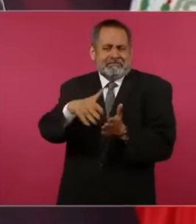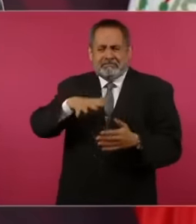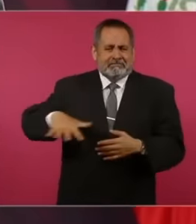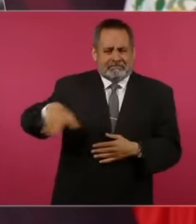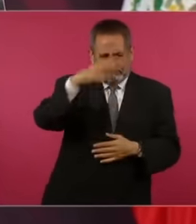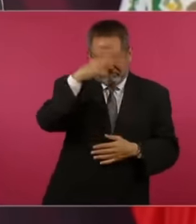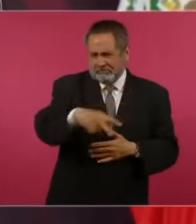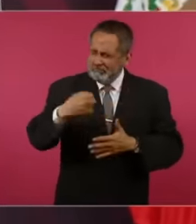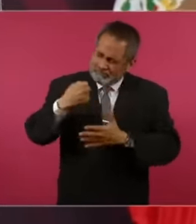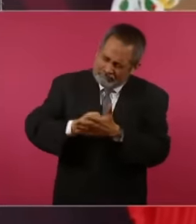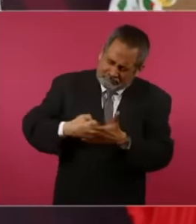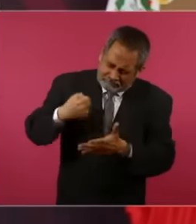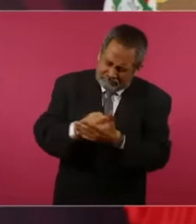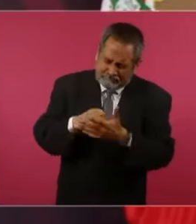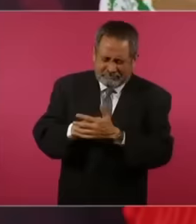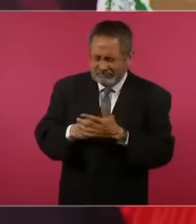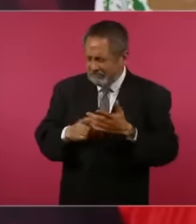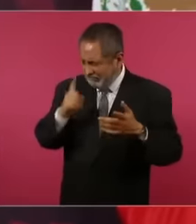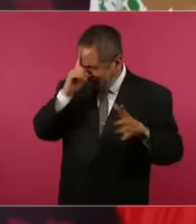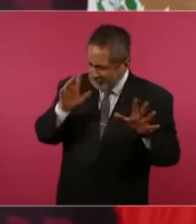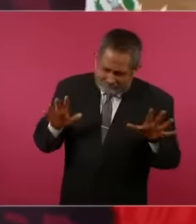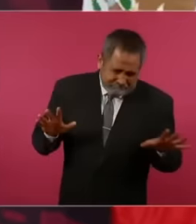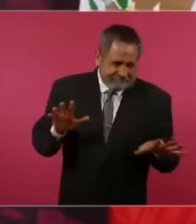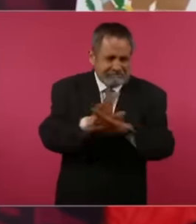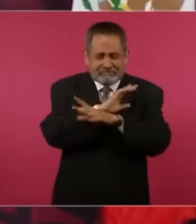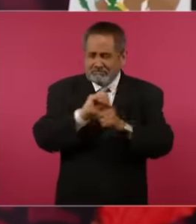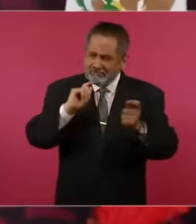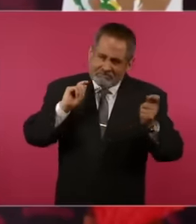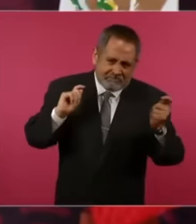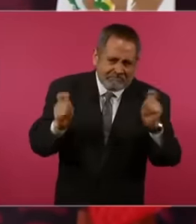a Revolution was carried out, a revolution of